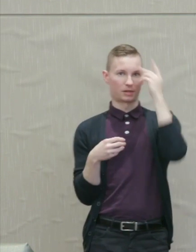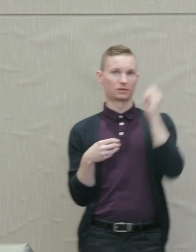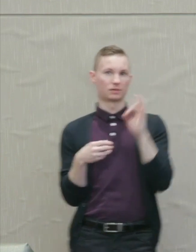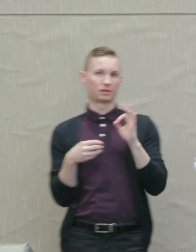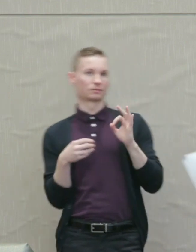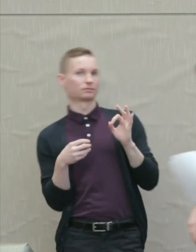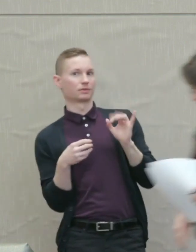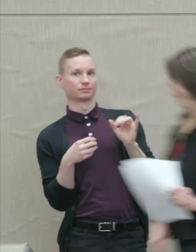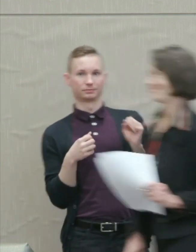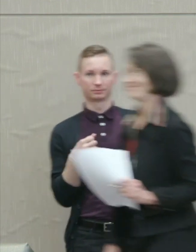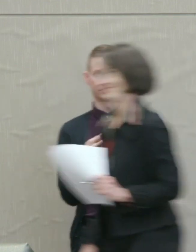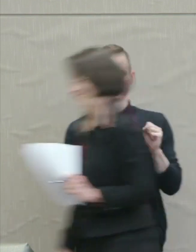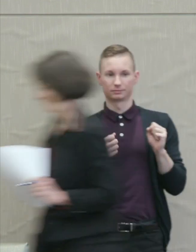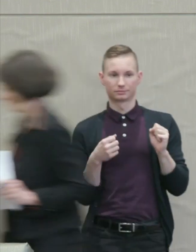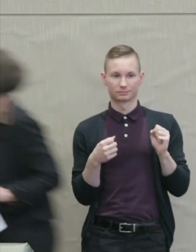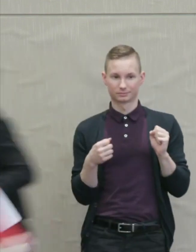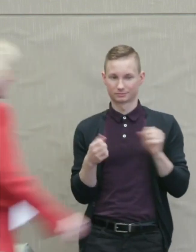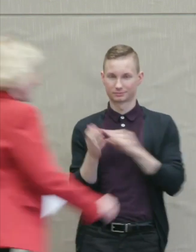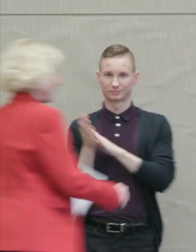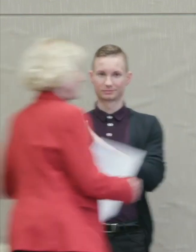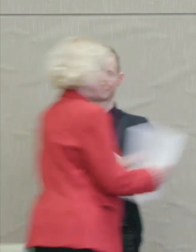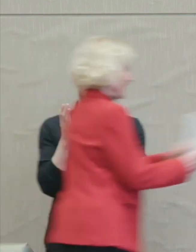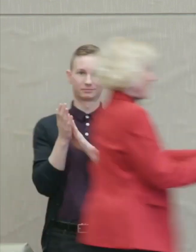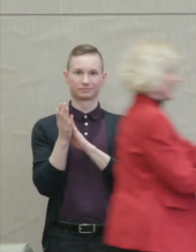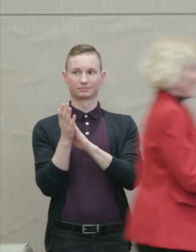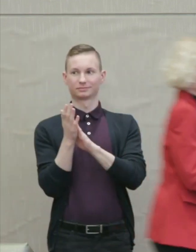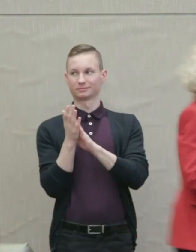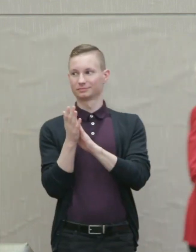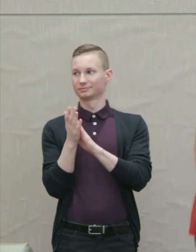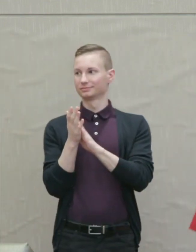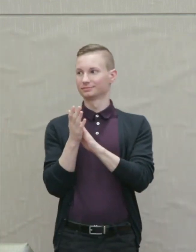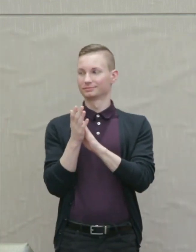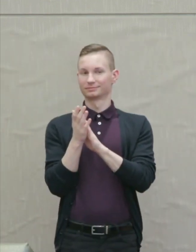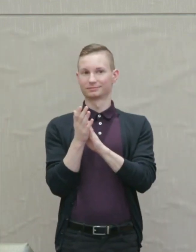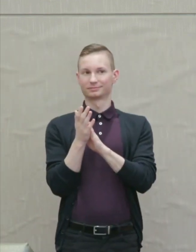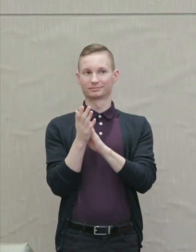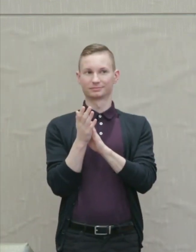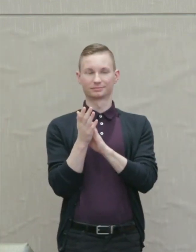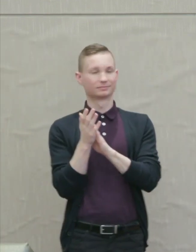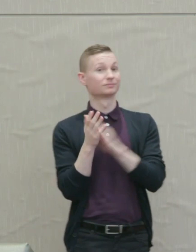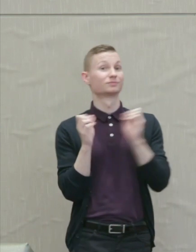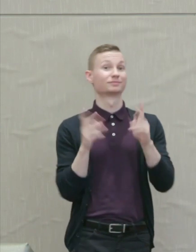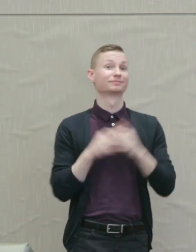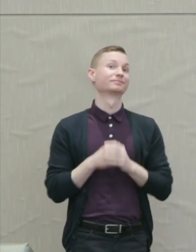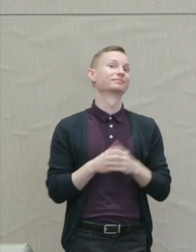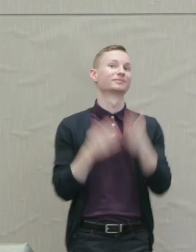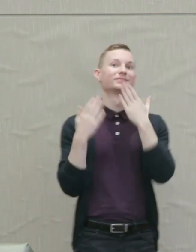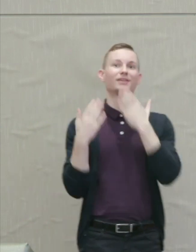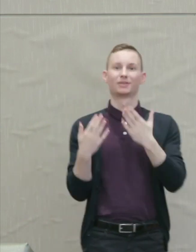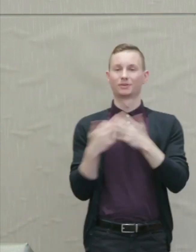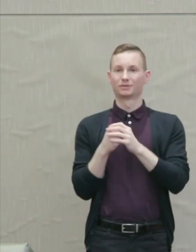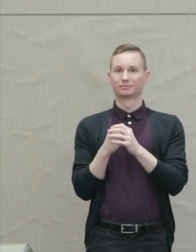Martha Nussbaum: Thank you so much.